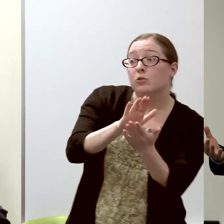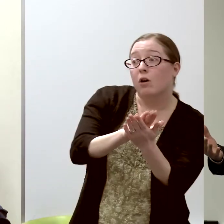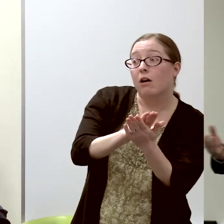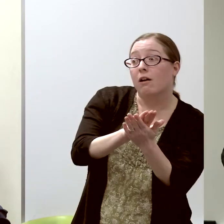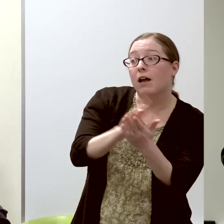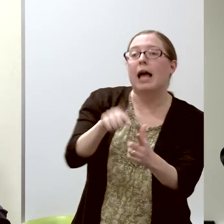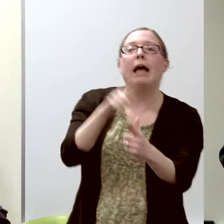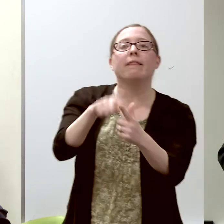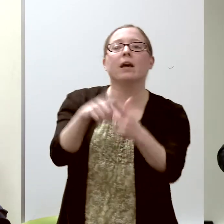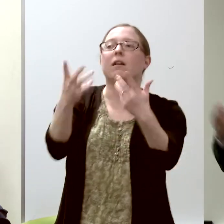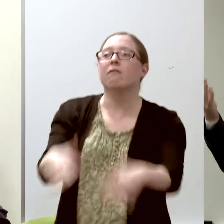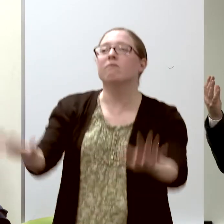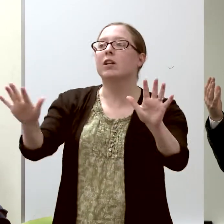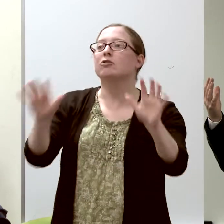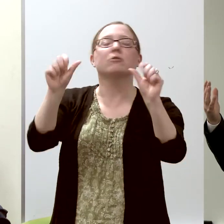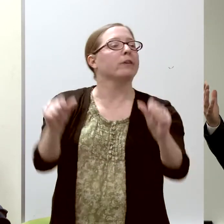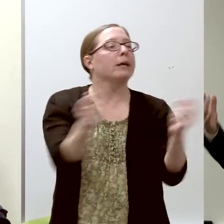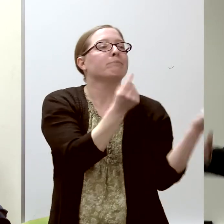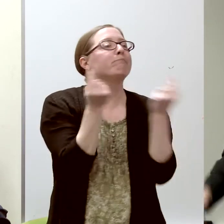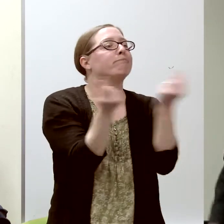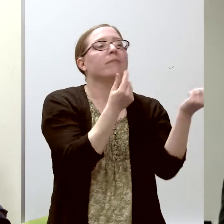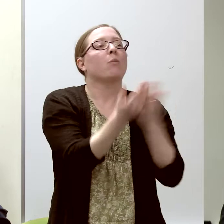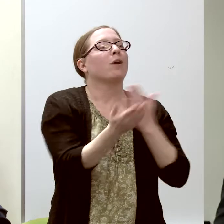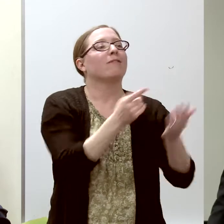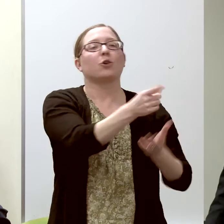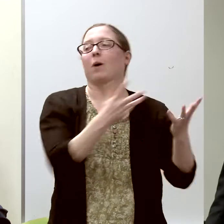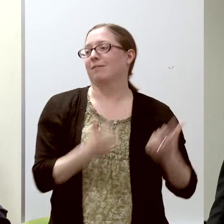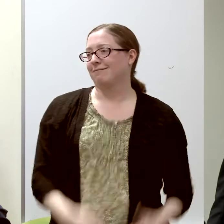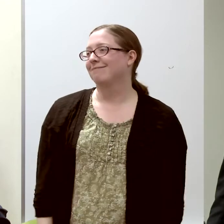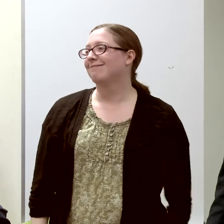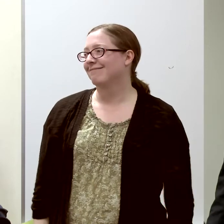"Then you can do anything that you want,"